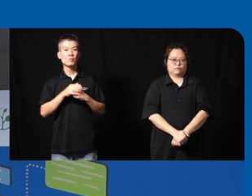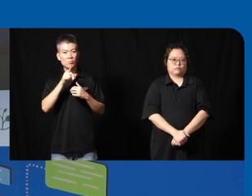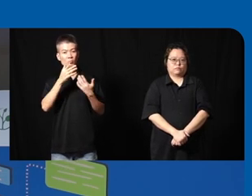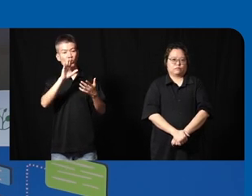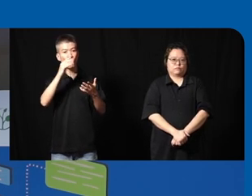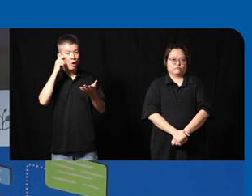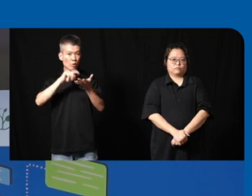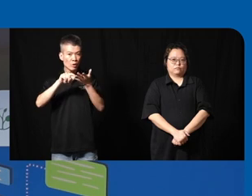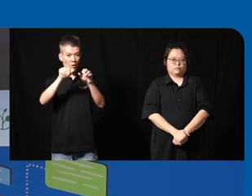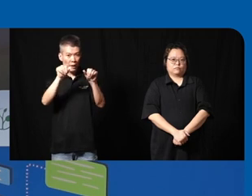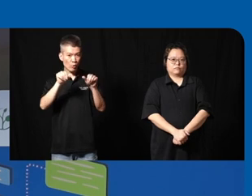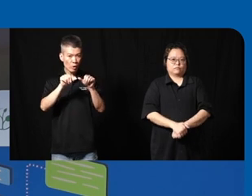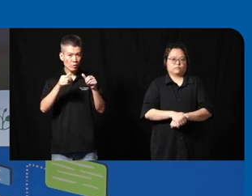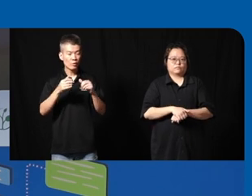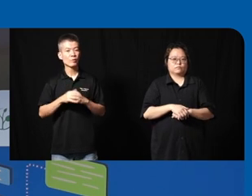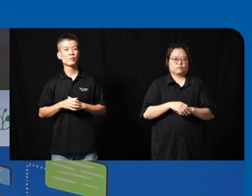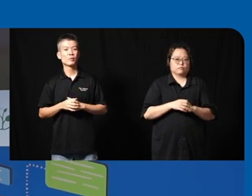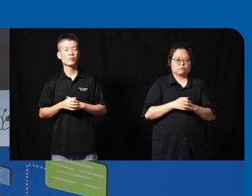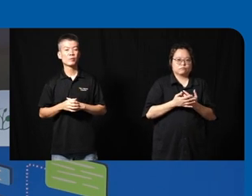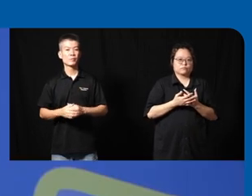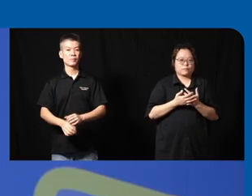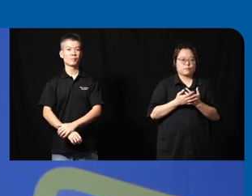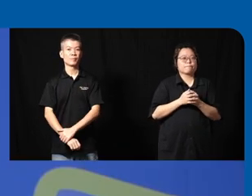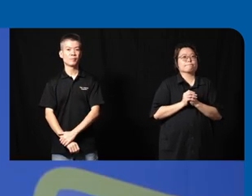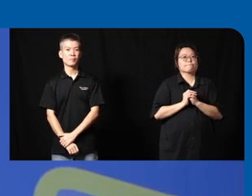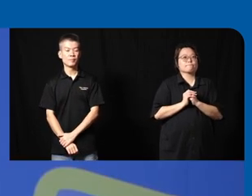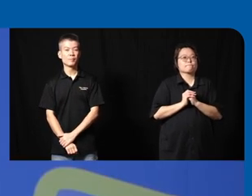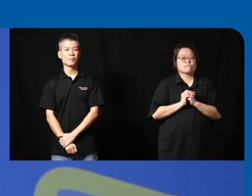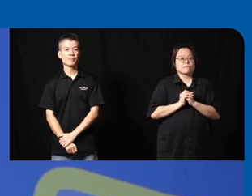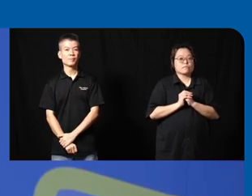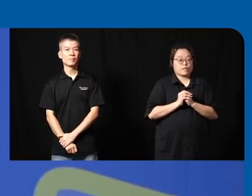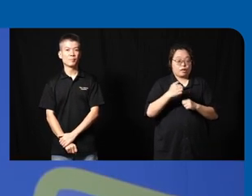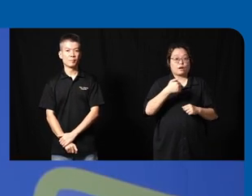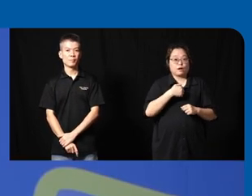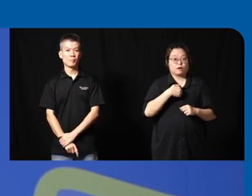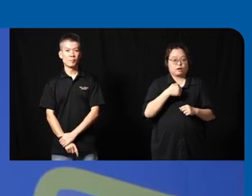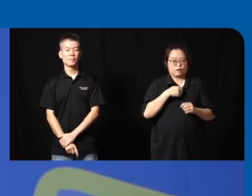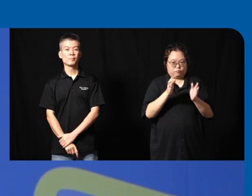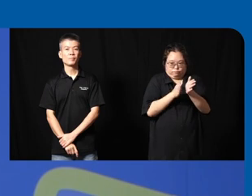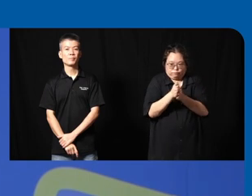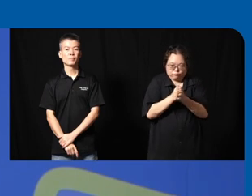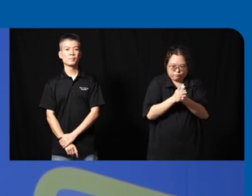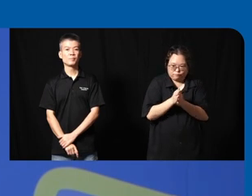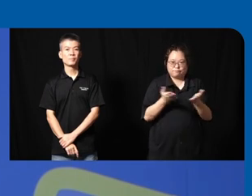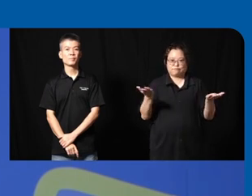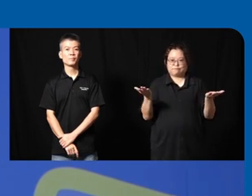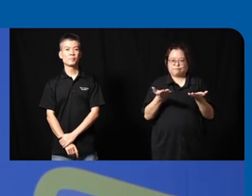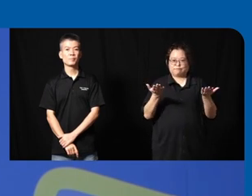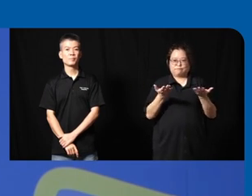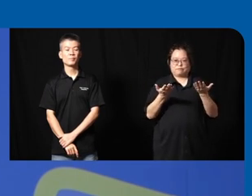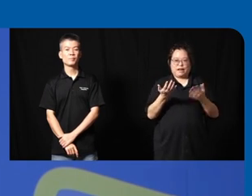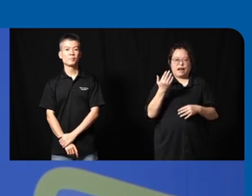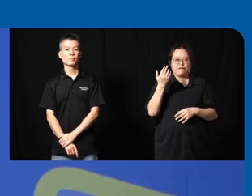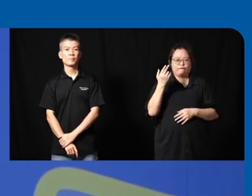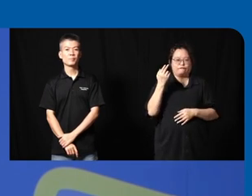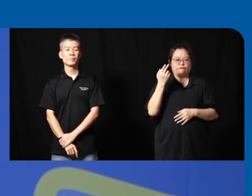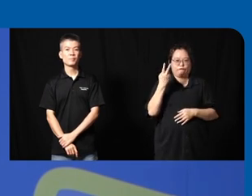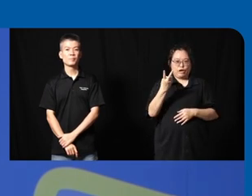research area the part that I am very keen on is about virtual assist assistance so like you see